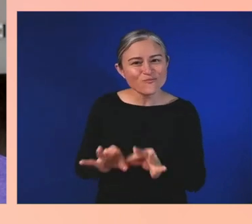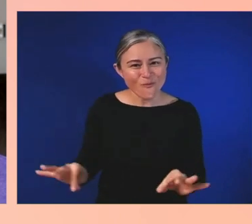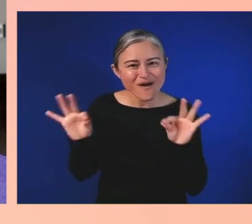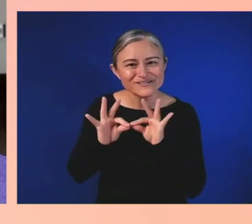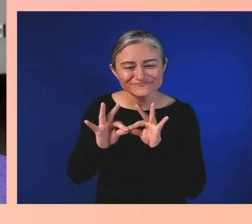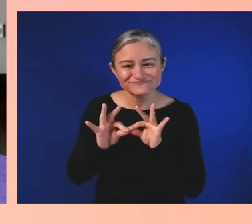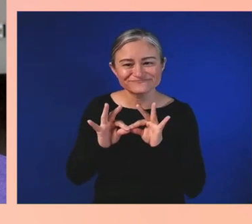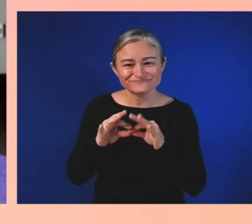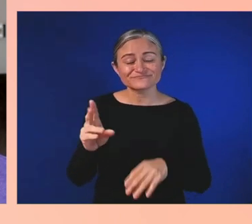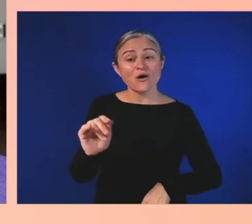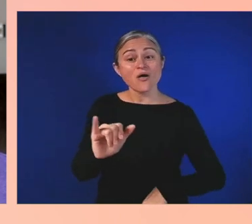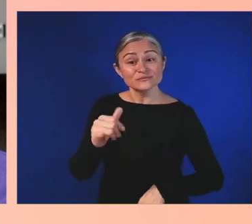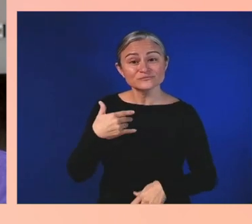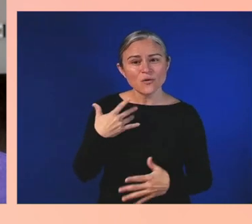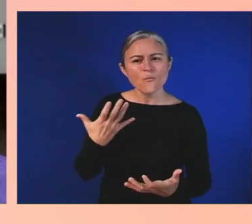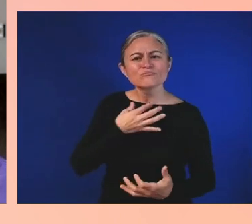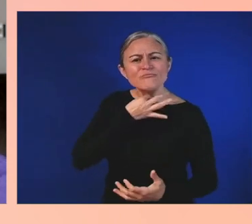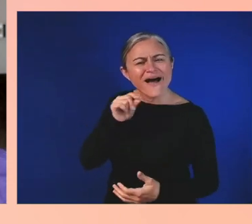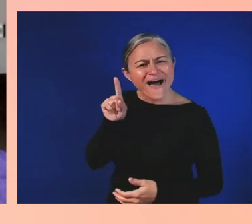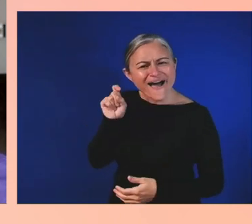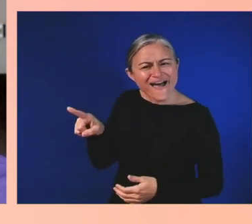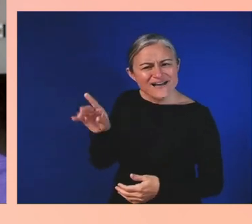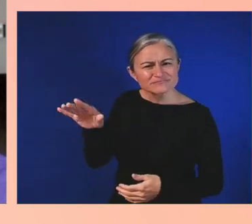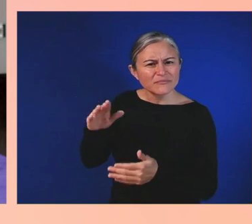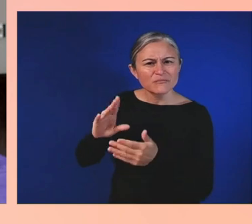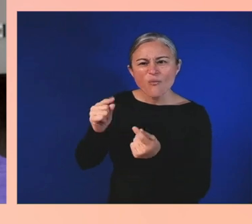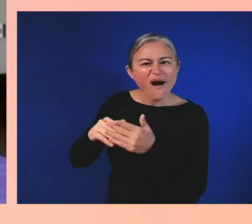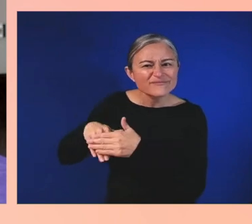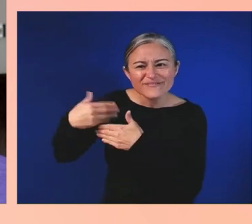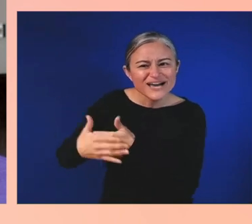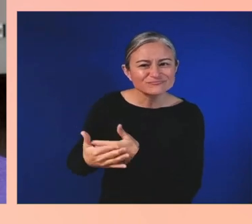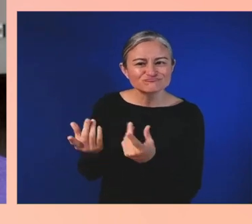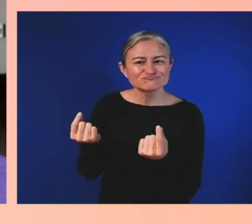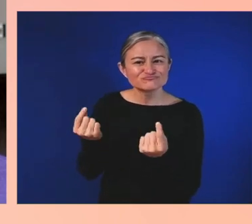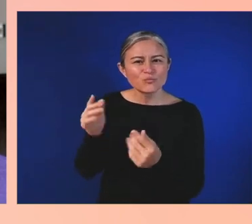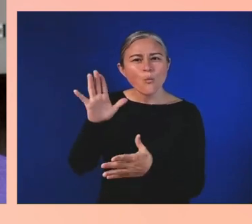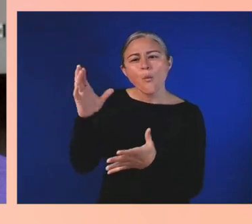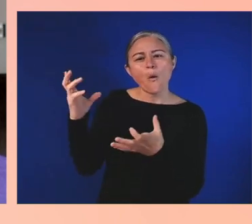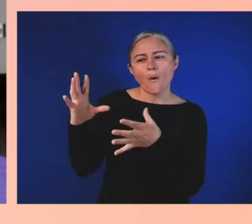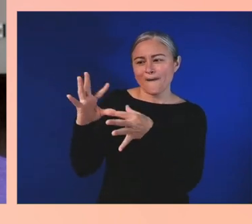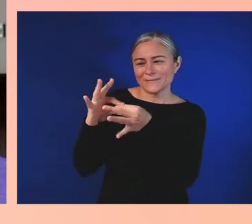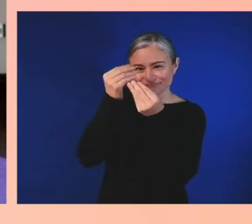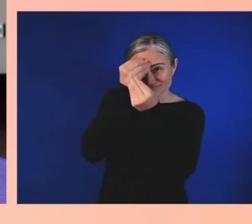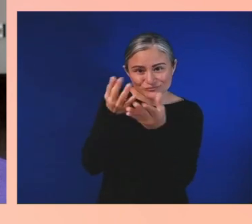What messages do you want to share with players, future creators, future fans we haven't met?